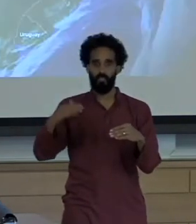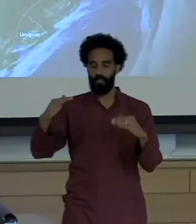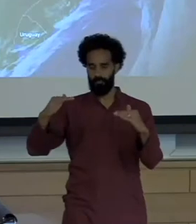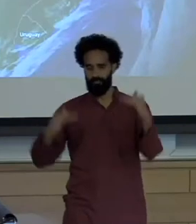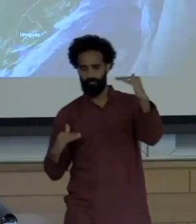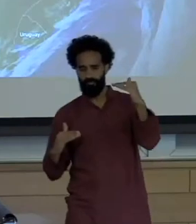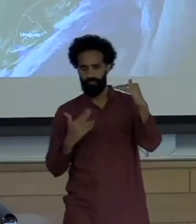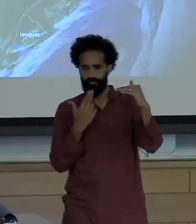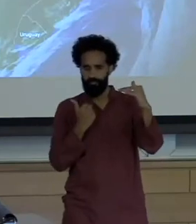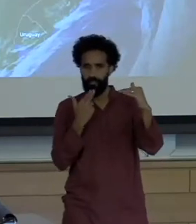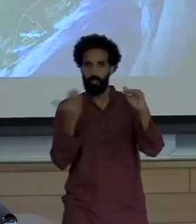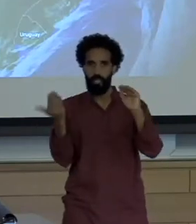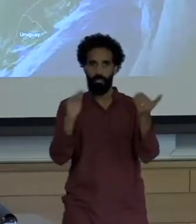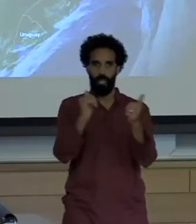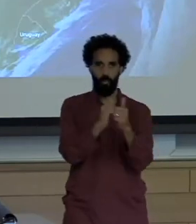Speaking of Google